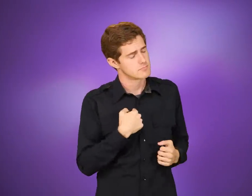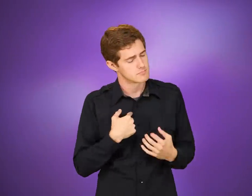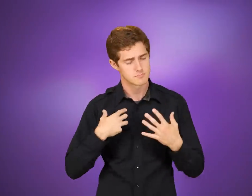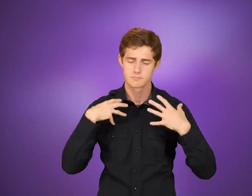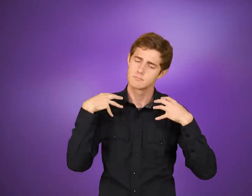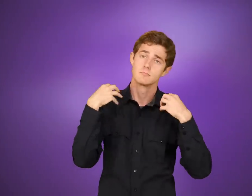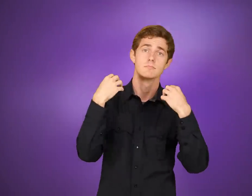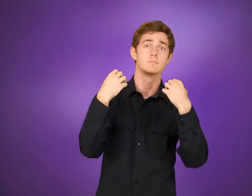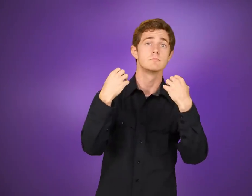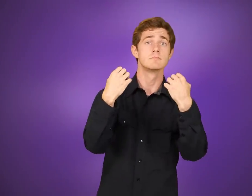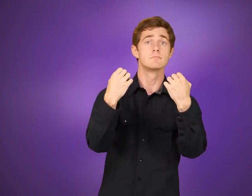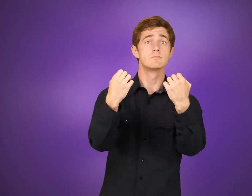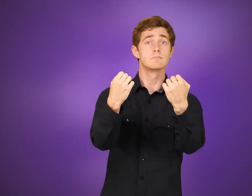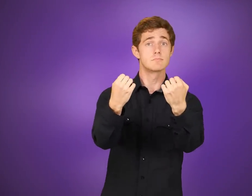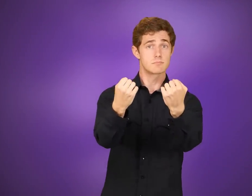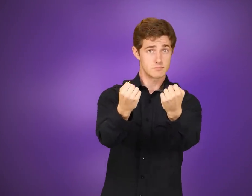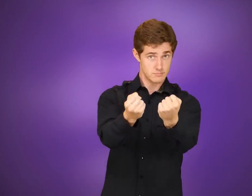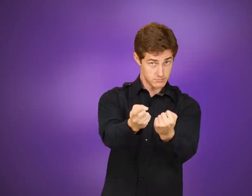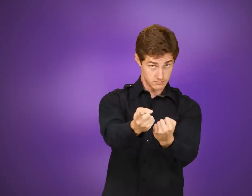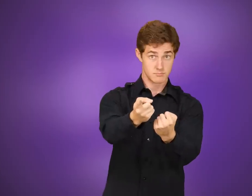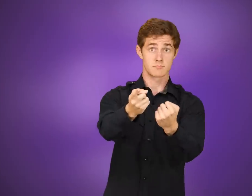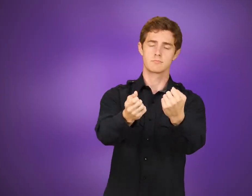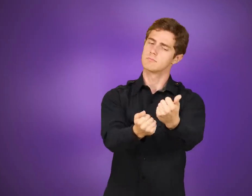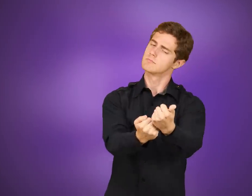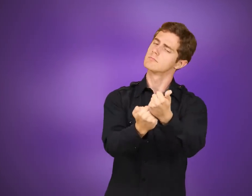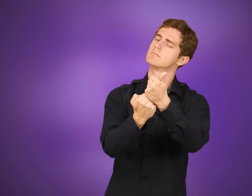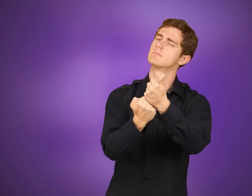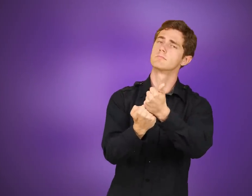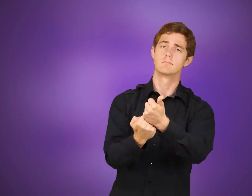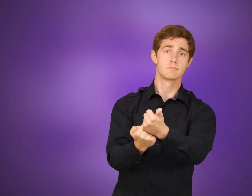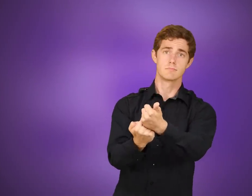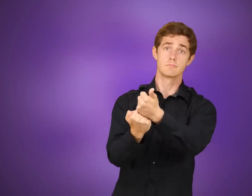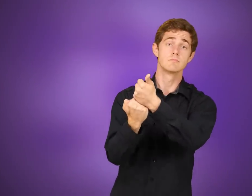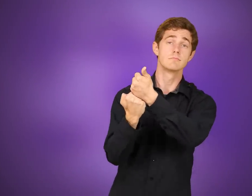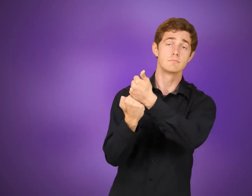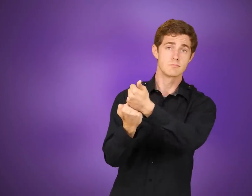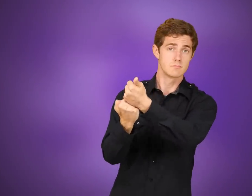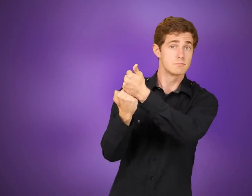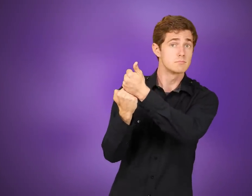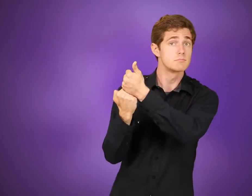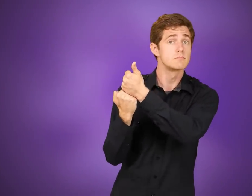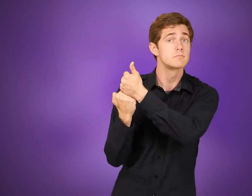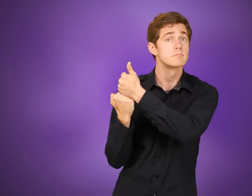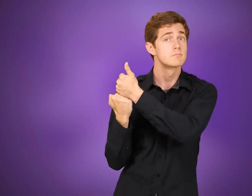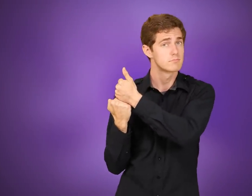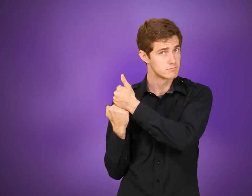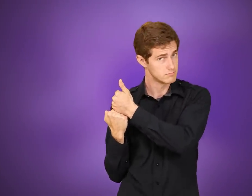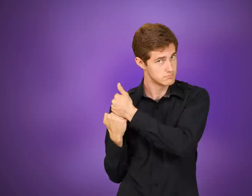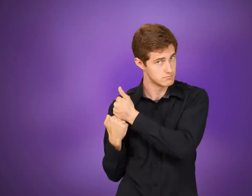I am strong, when I am on your shoulders; I STRONG, YOU SUPPORT-ME